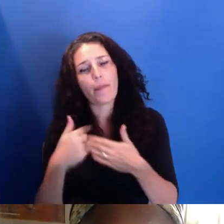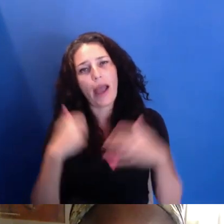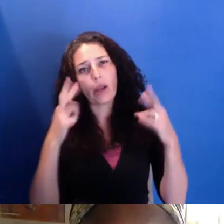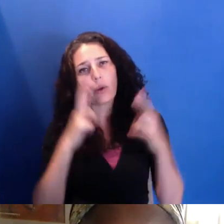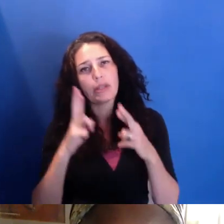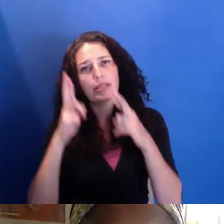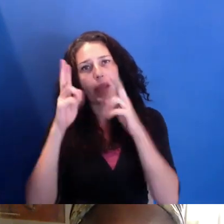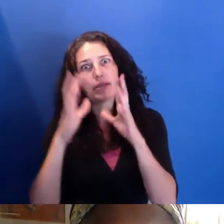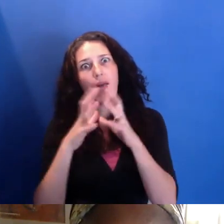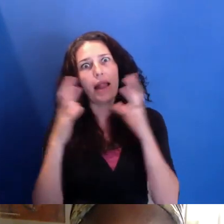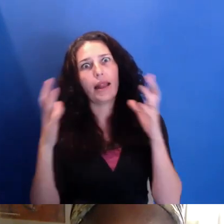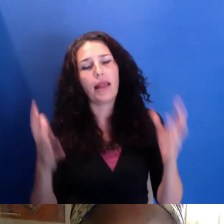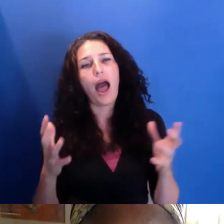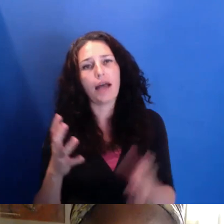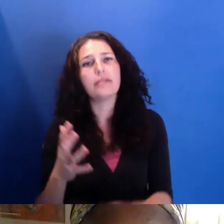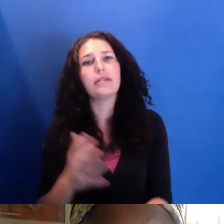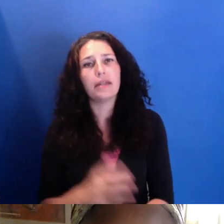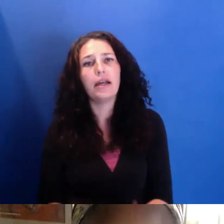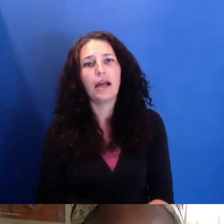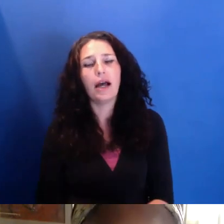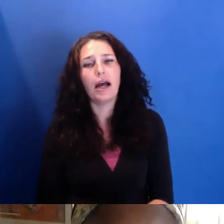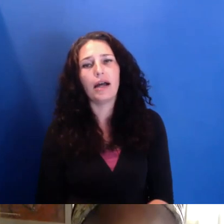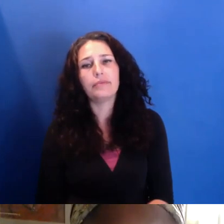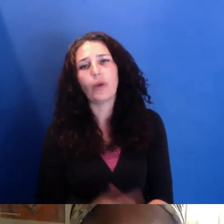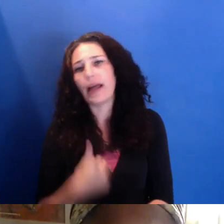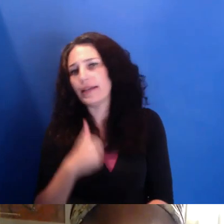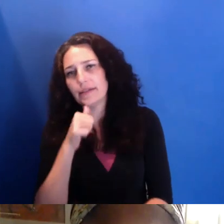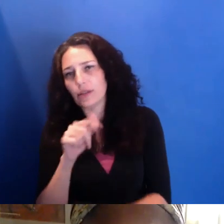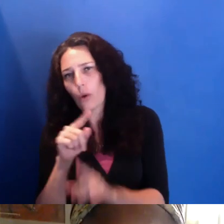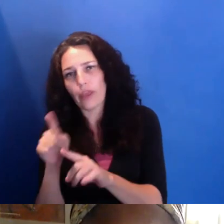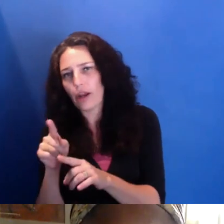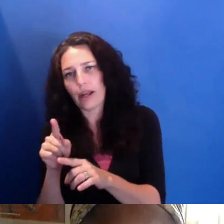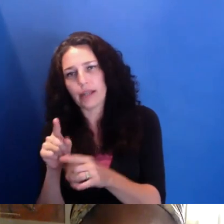I knew people who taught there, and I think I was on the advisory board at one point,